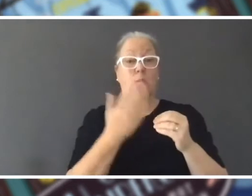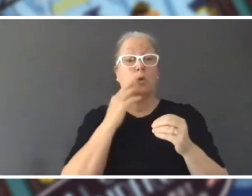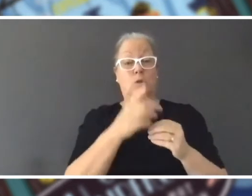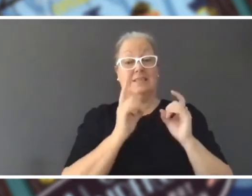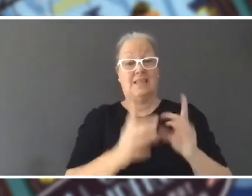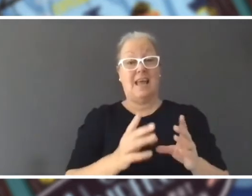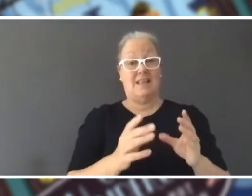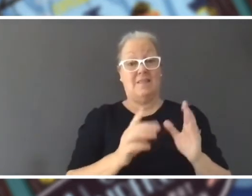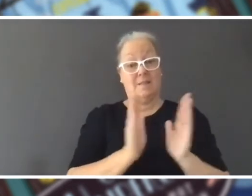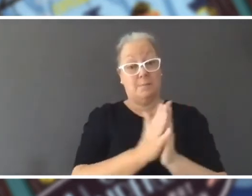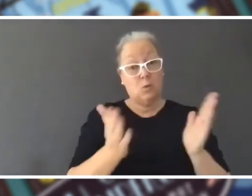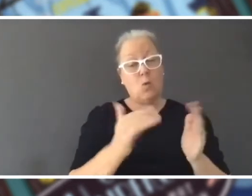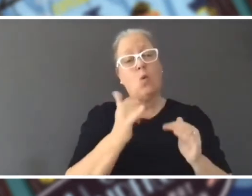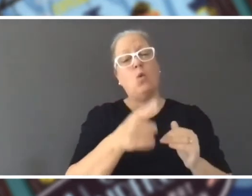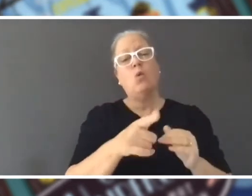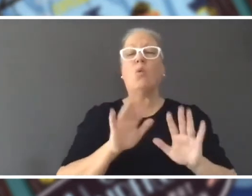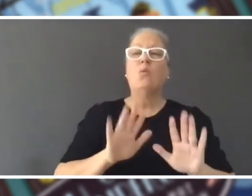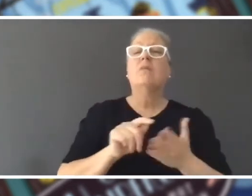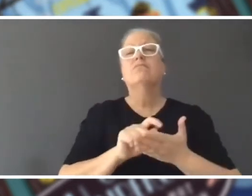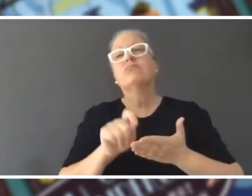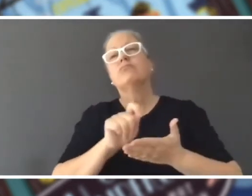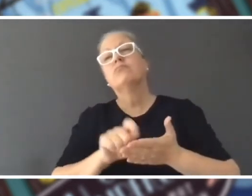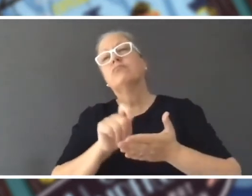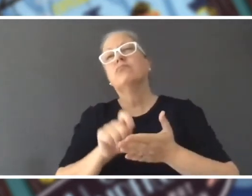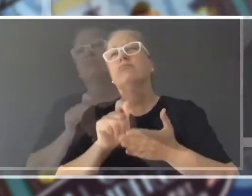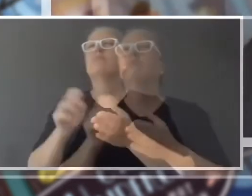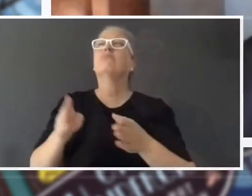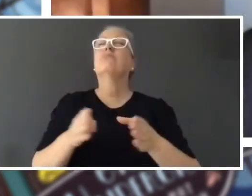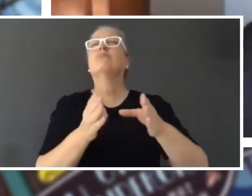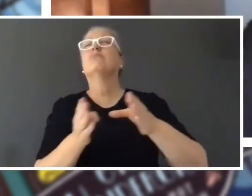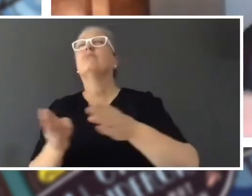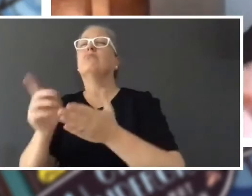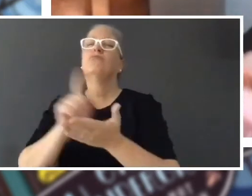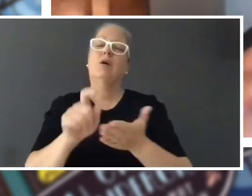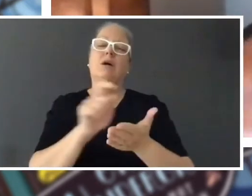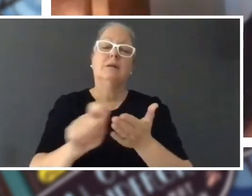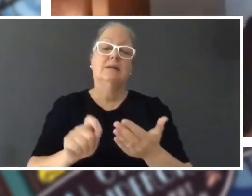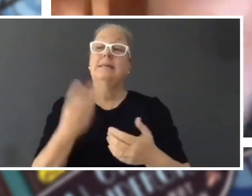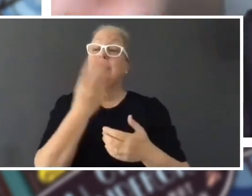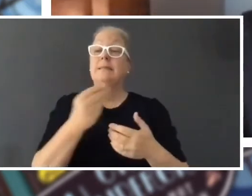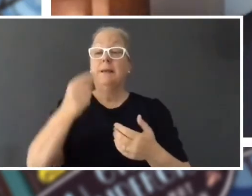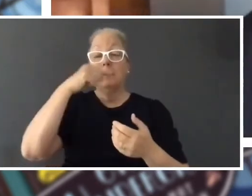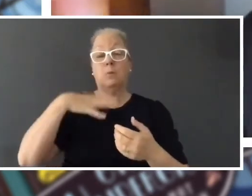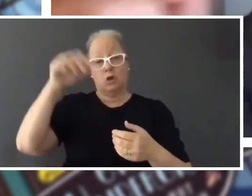let the story guide you? Mat: Uh, that's such a good question. Some people like to know all the events of the story like they've